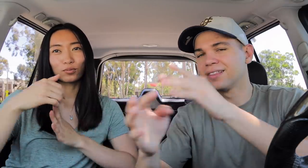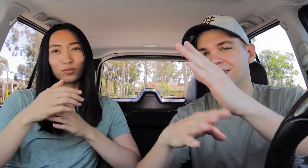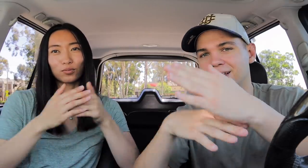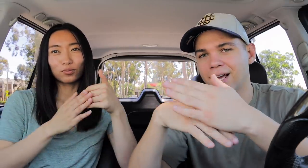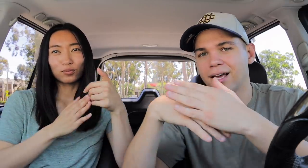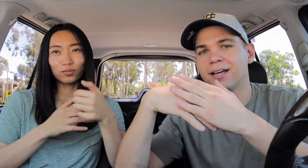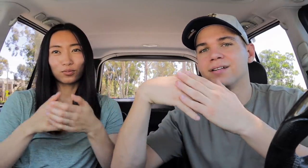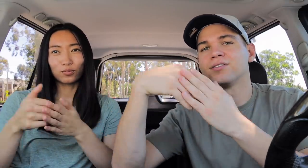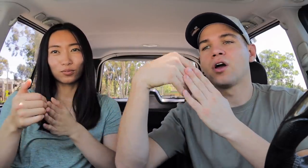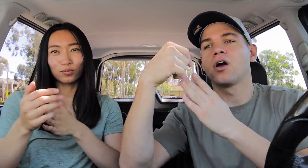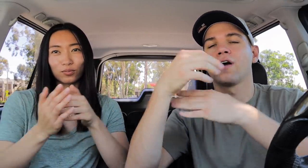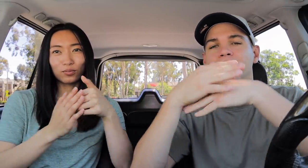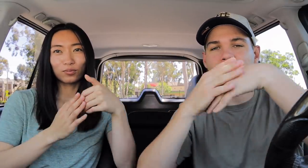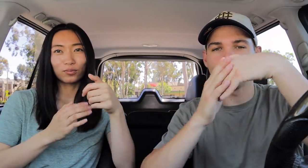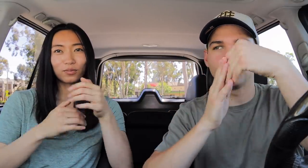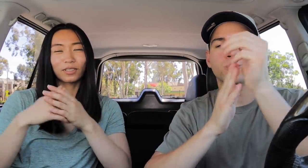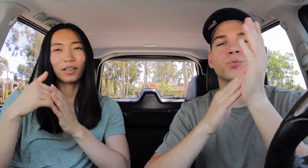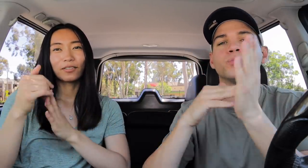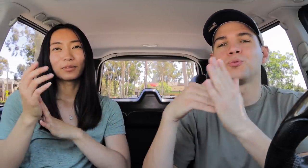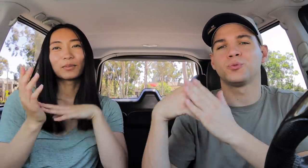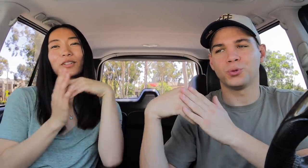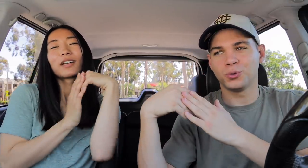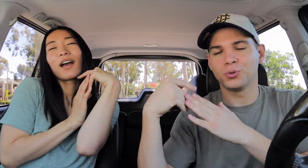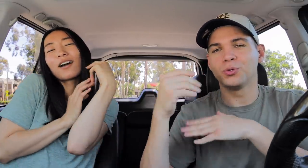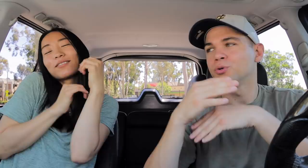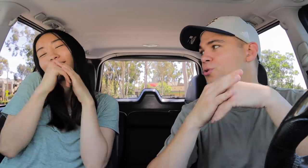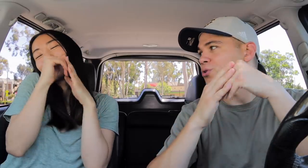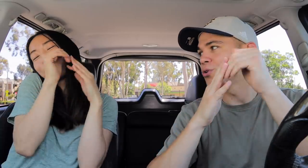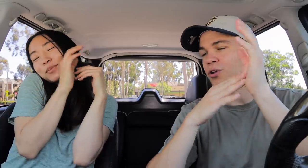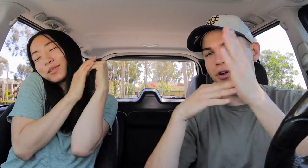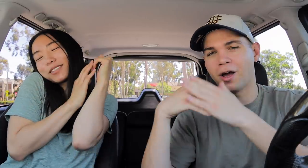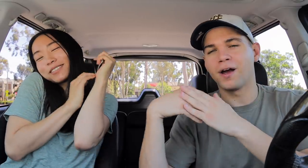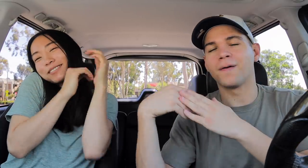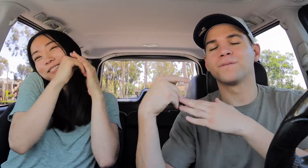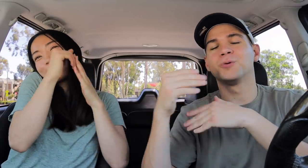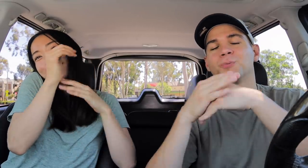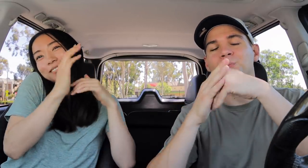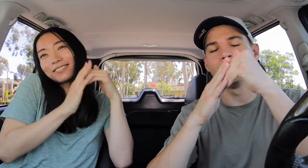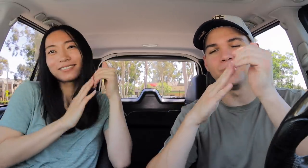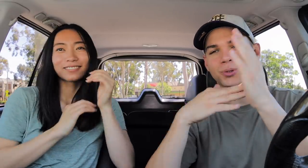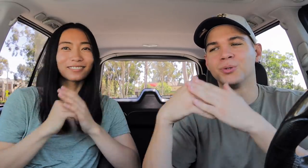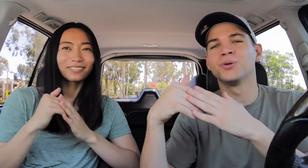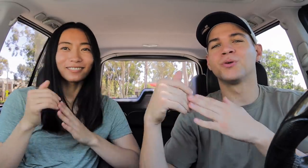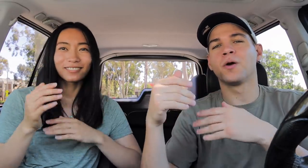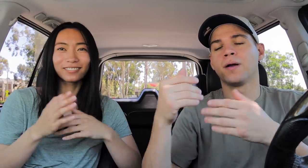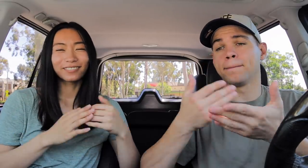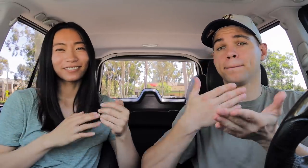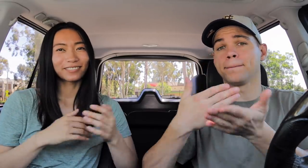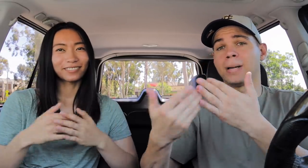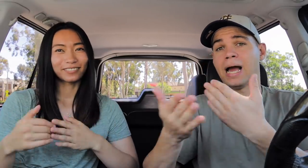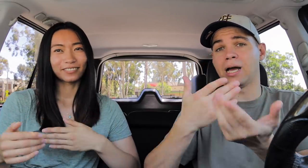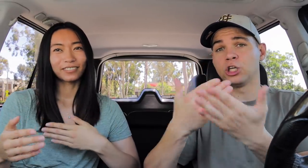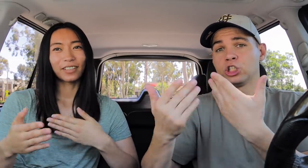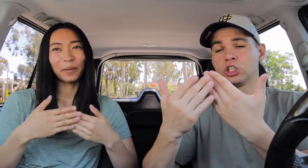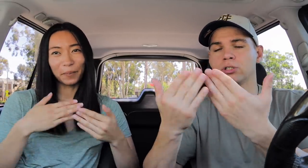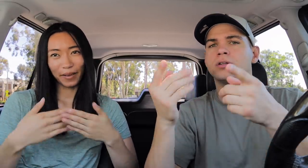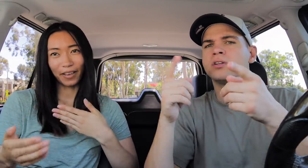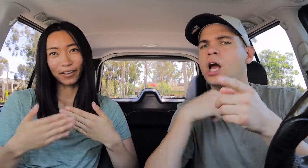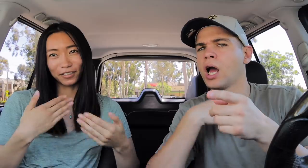Comfortable Matter